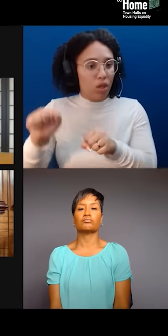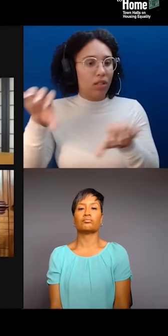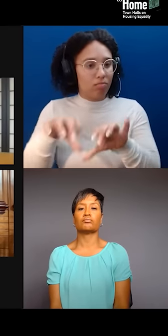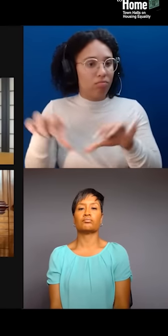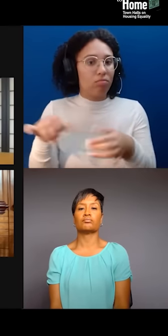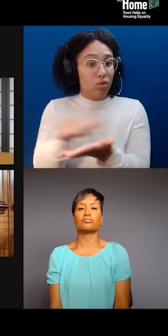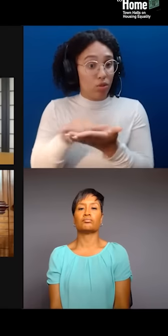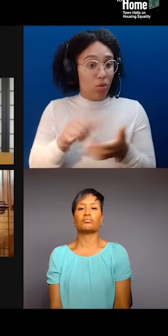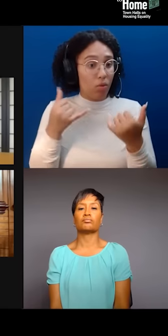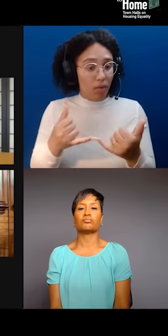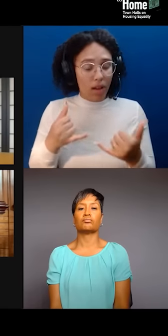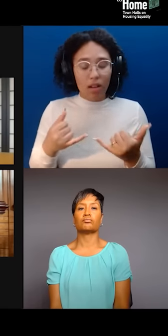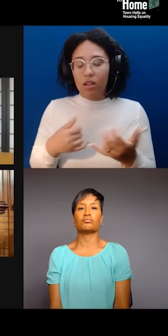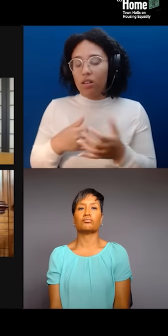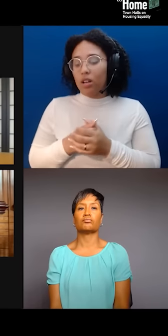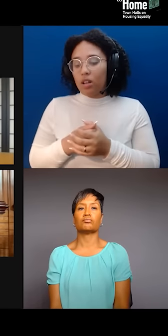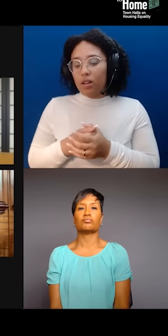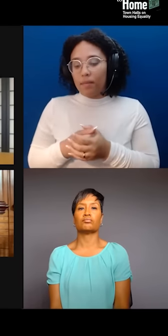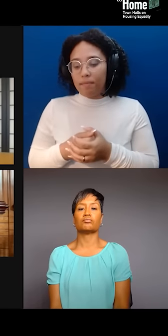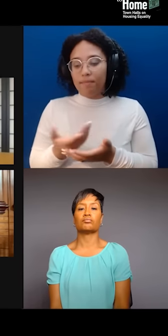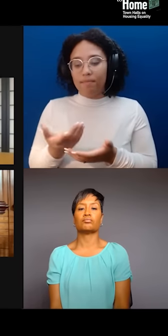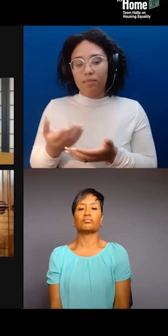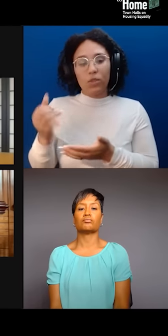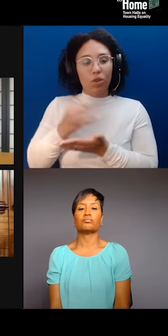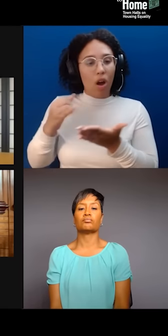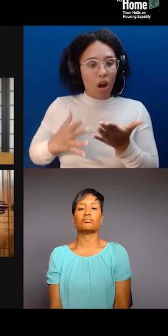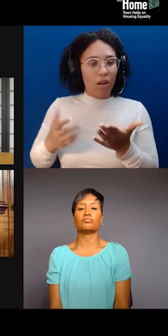are part of that as well as American Indian Community House.